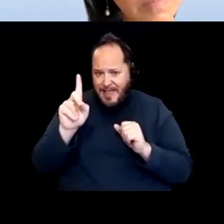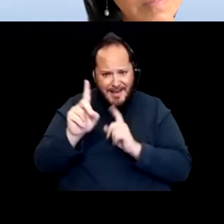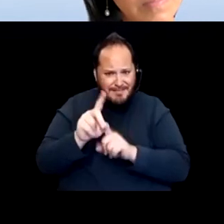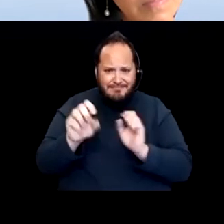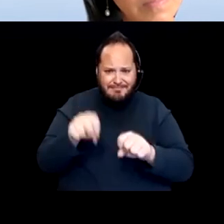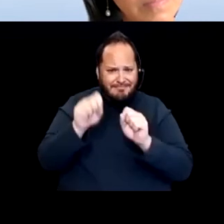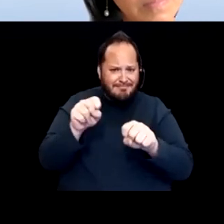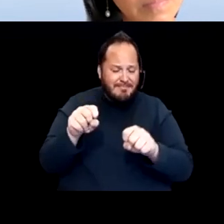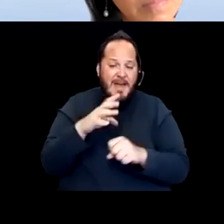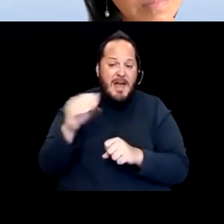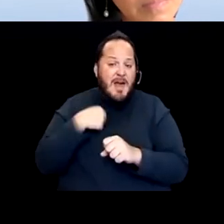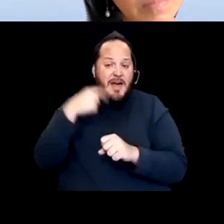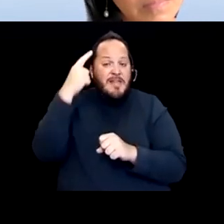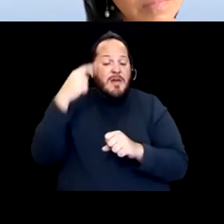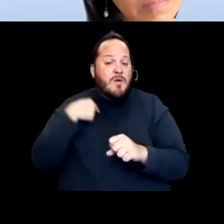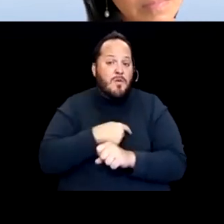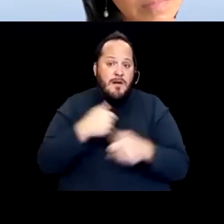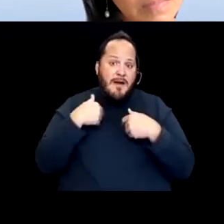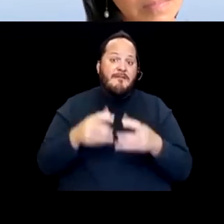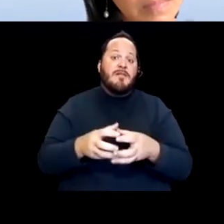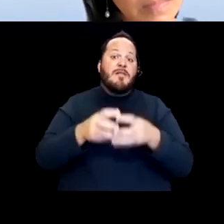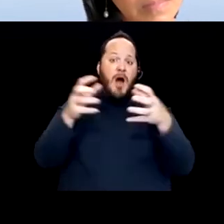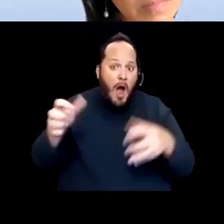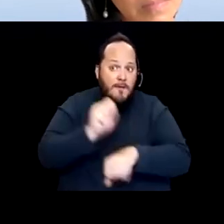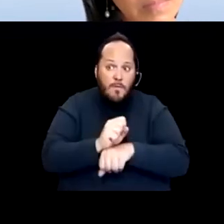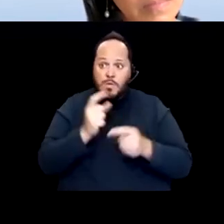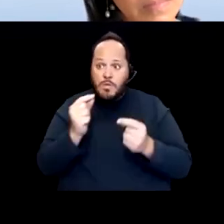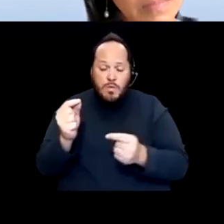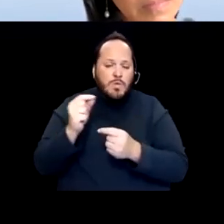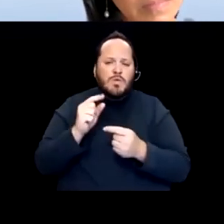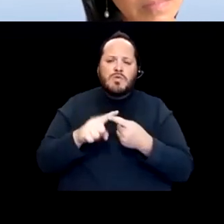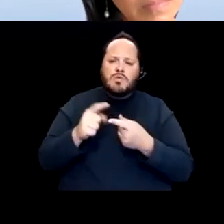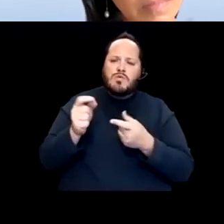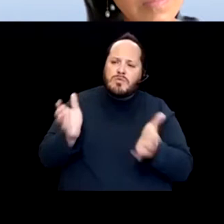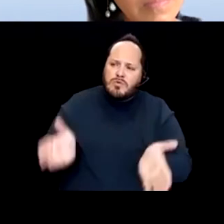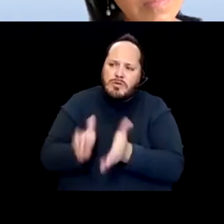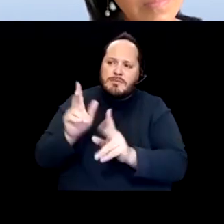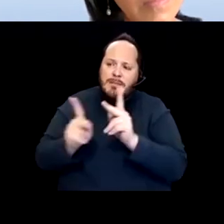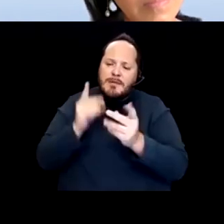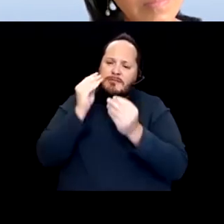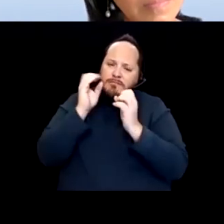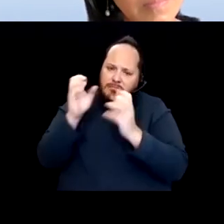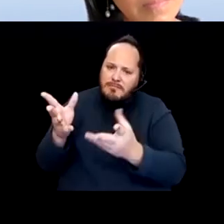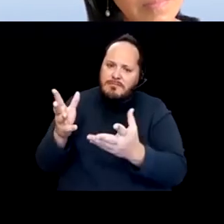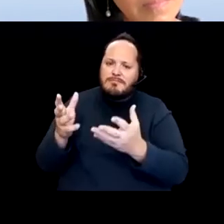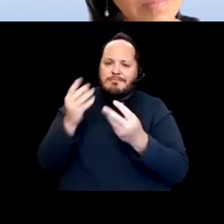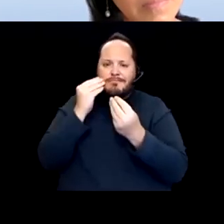And I think that we have a lot of work to do to ensure people that it's safe and that it's gonna benefit all of us.